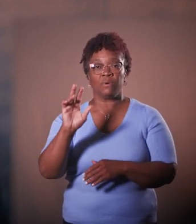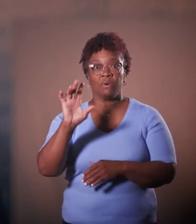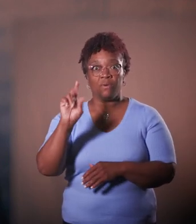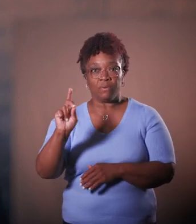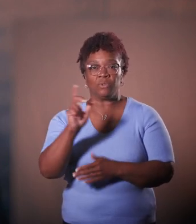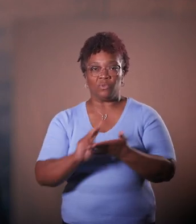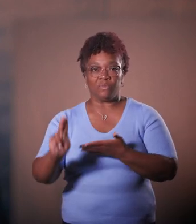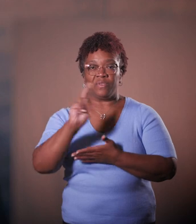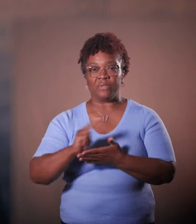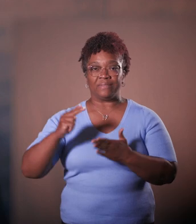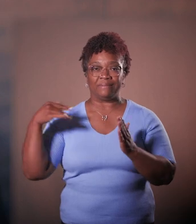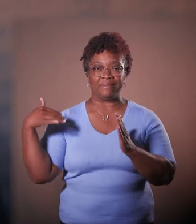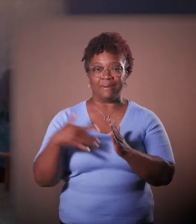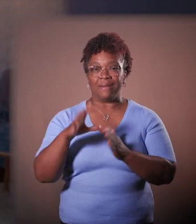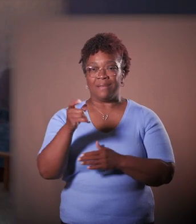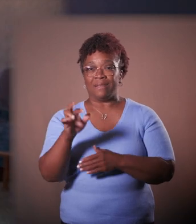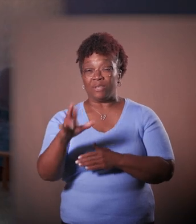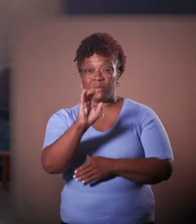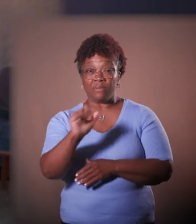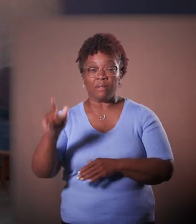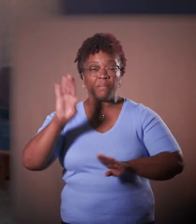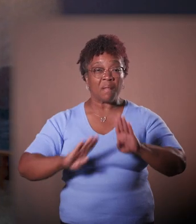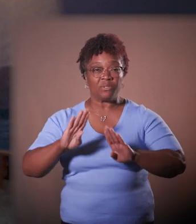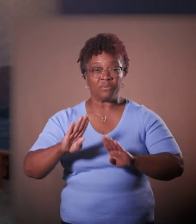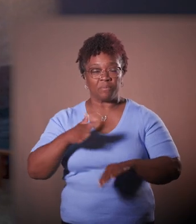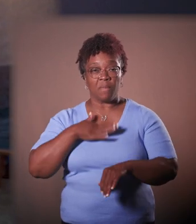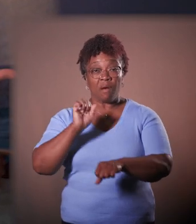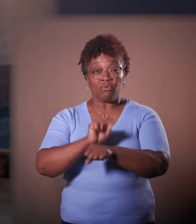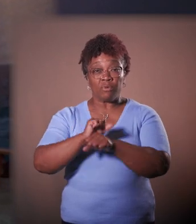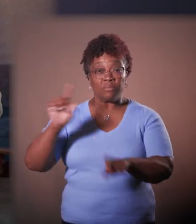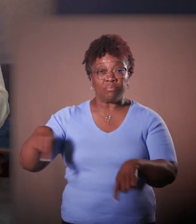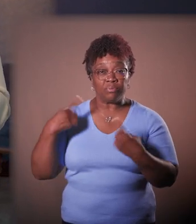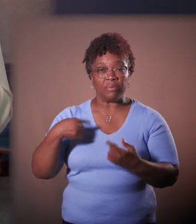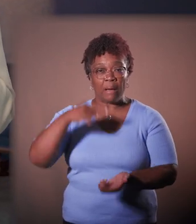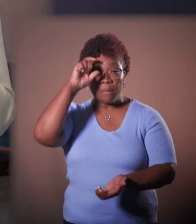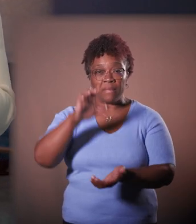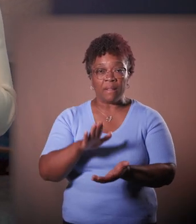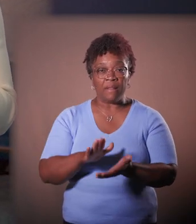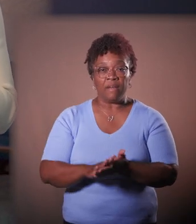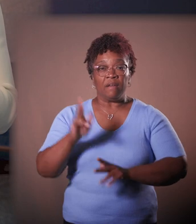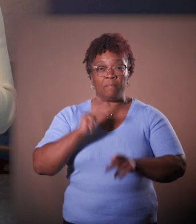studying cancer cell biology. Throughout my career, I've been driven by a belief that public investments